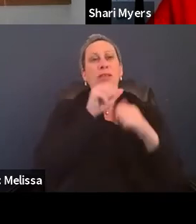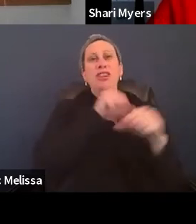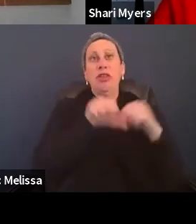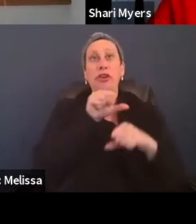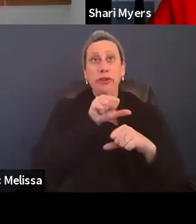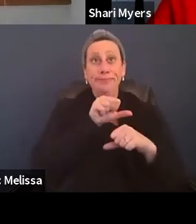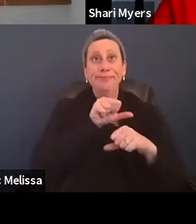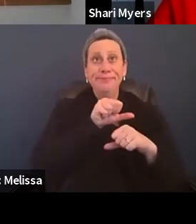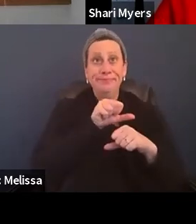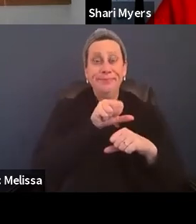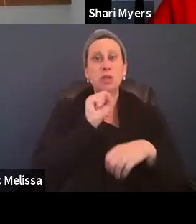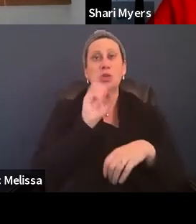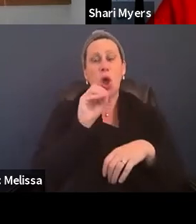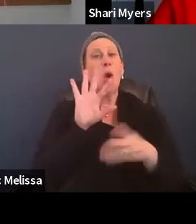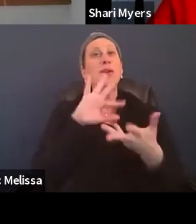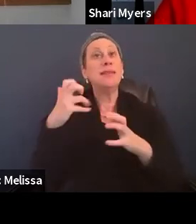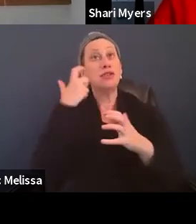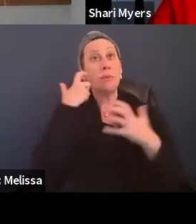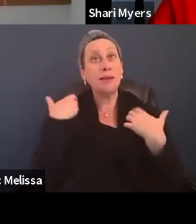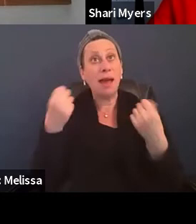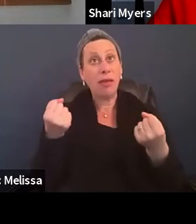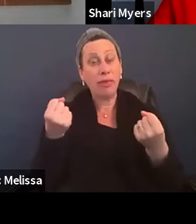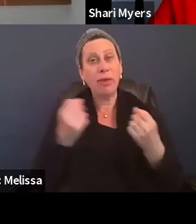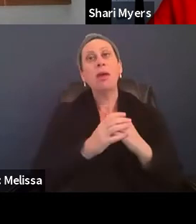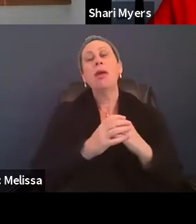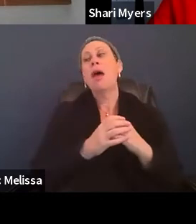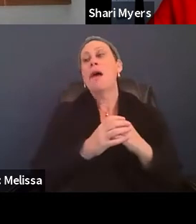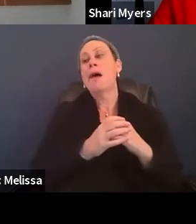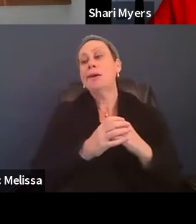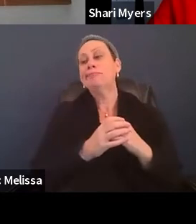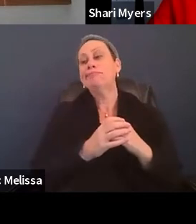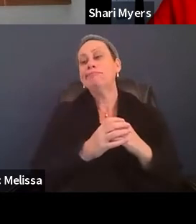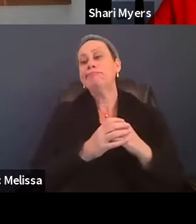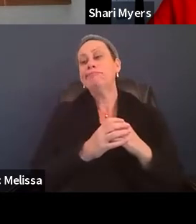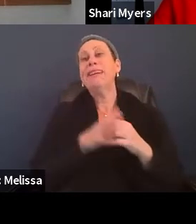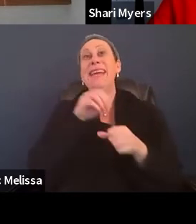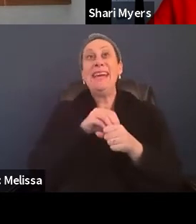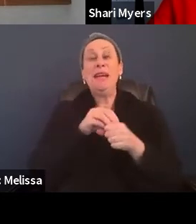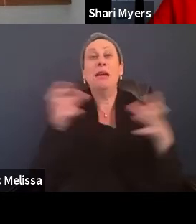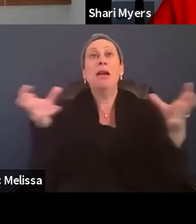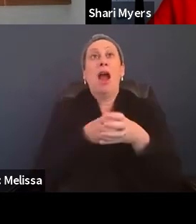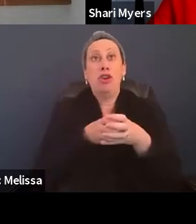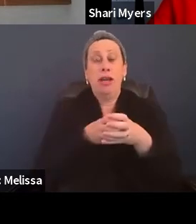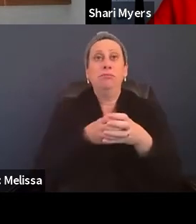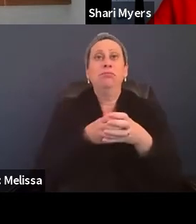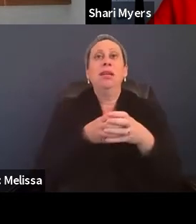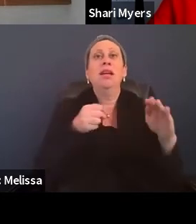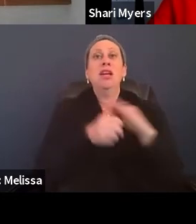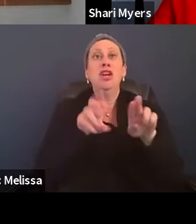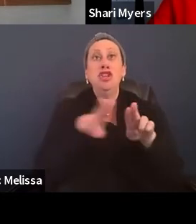So Disaster Mental Health would perhaps in a congregate shelter be if we're on the ground, walking around,